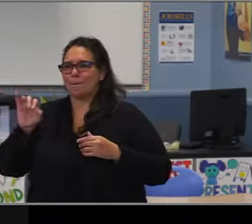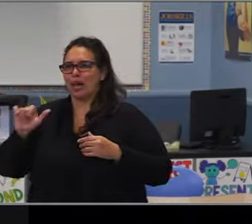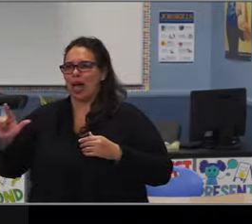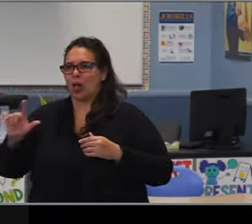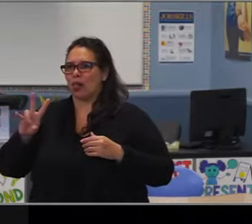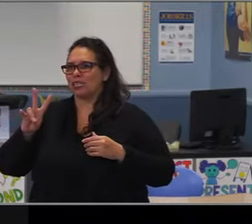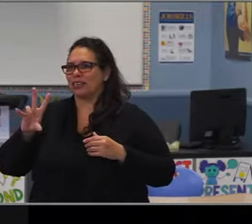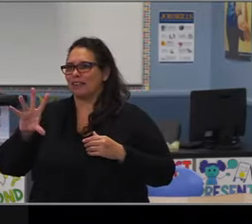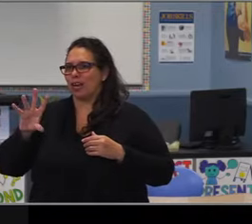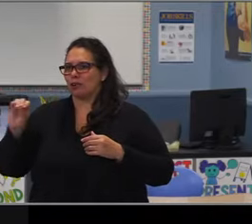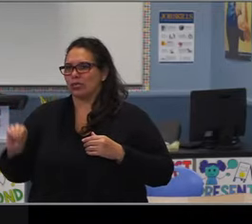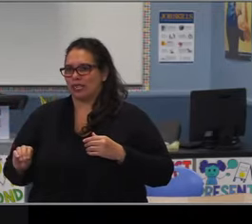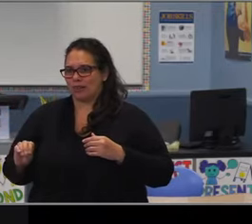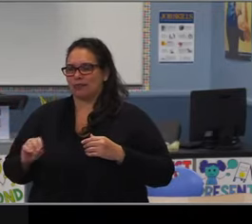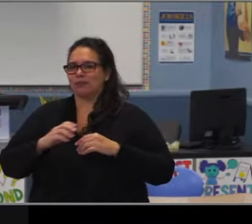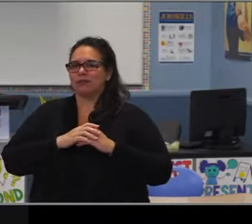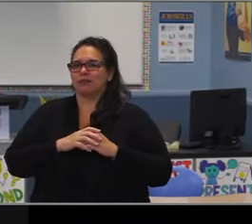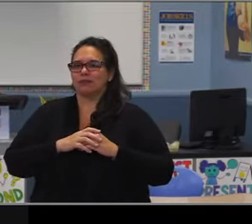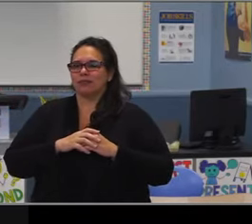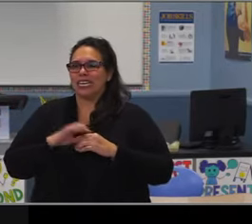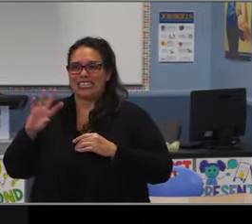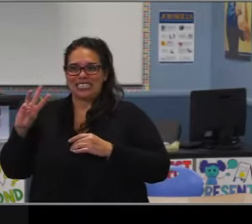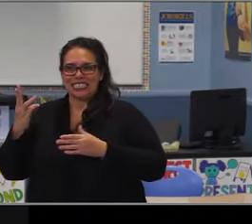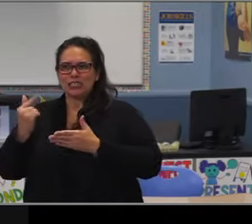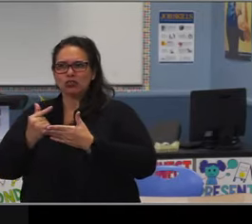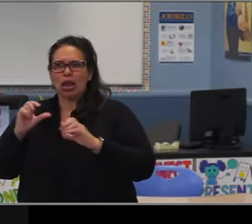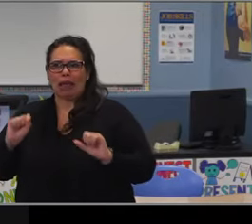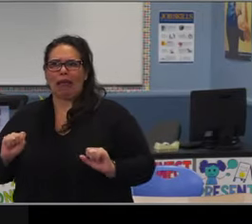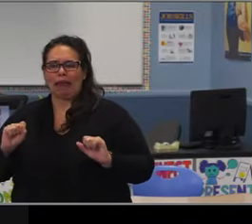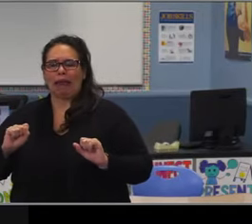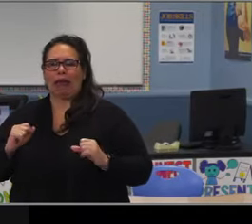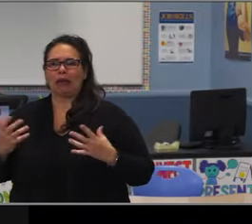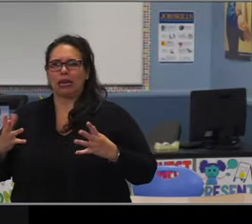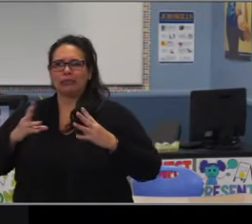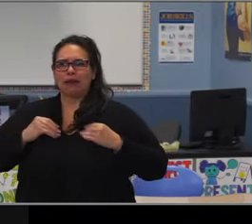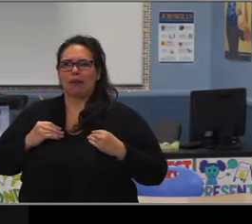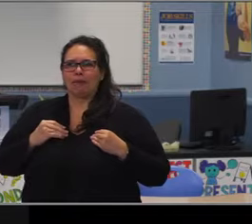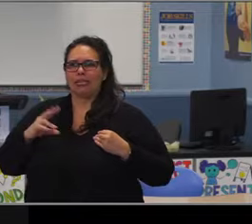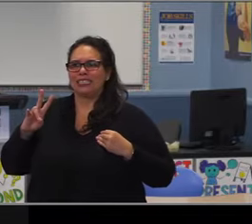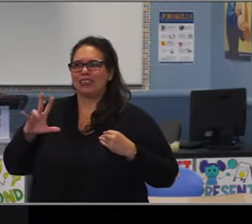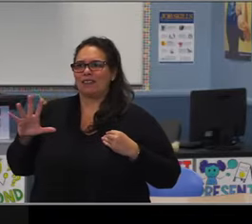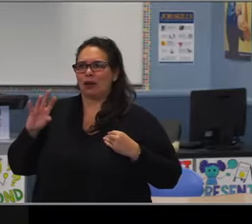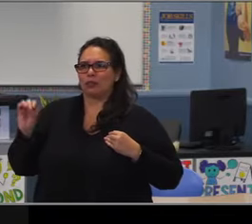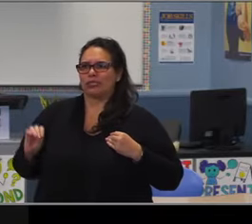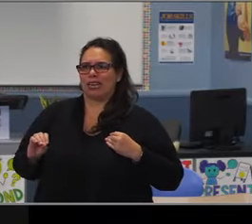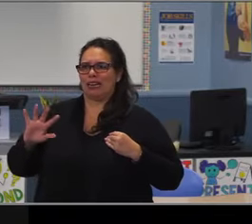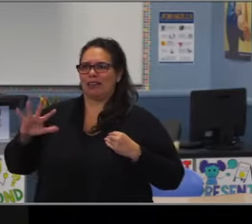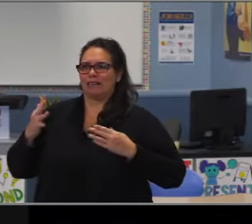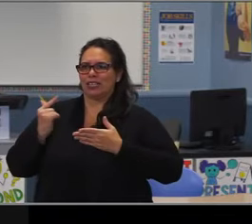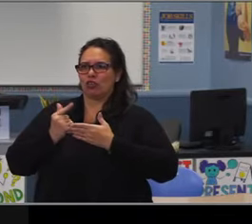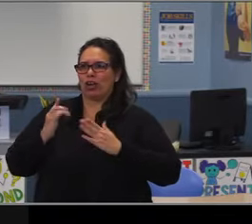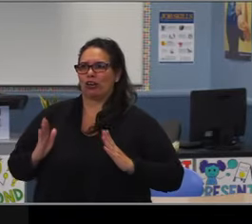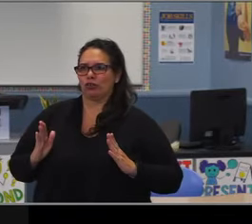and you can see here how our K-8 approximate or fall short of that elective opportunities